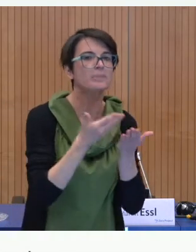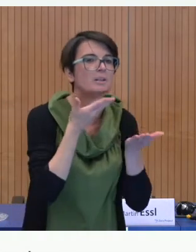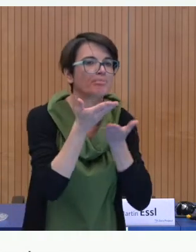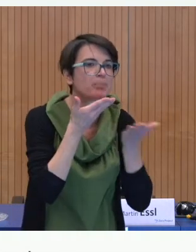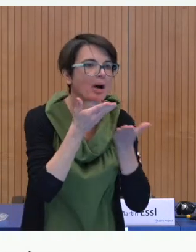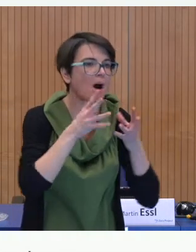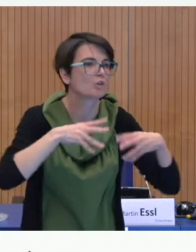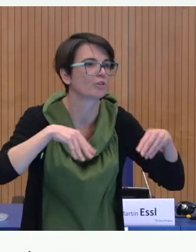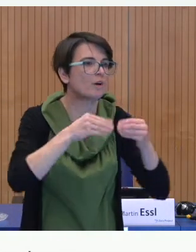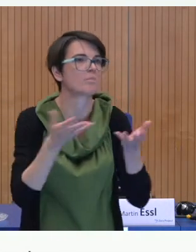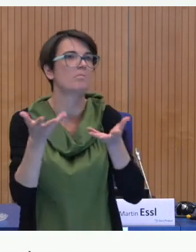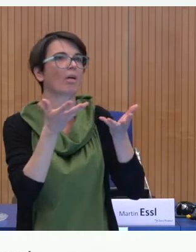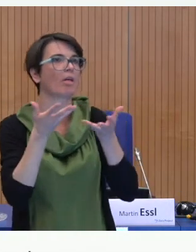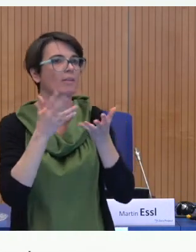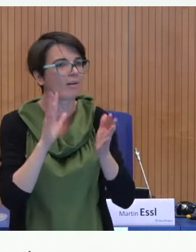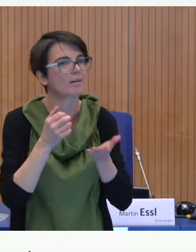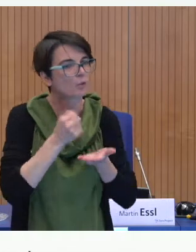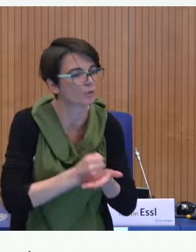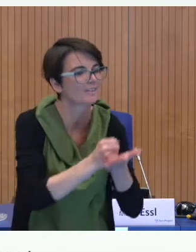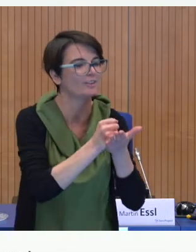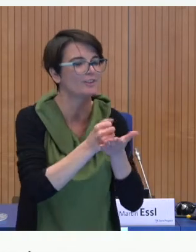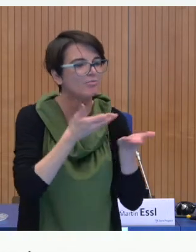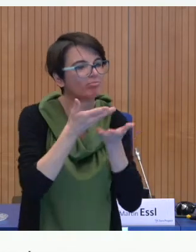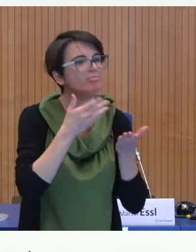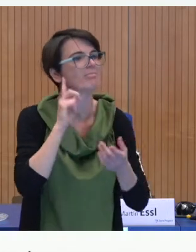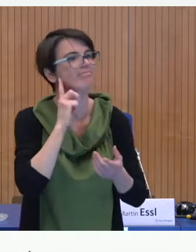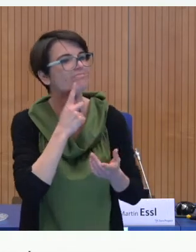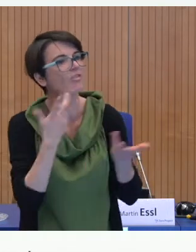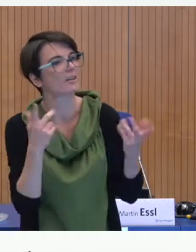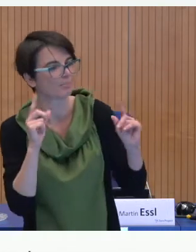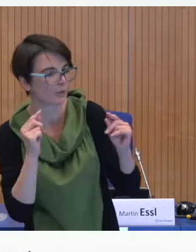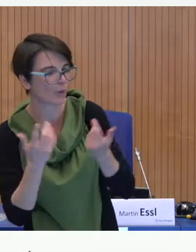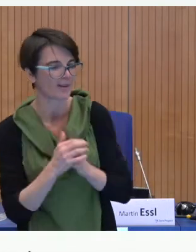We also counsel families and provide them with relevant information about